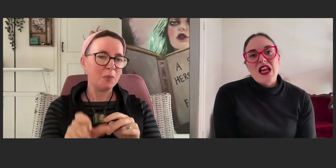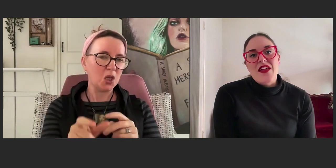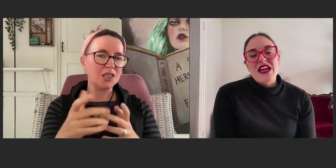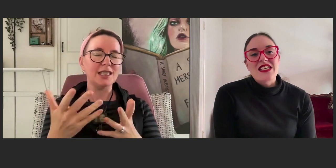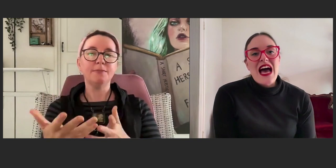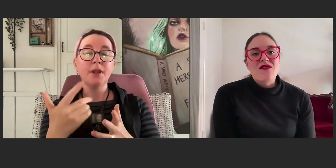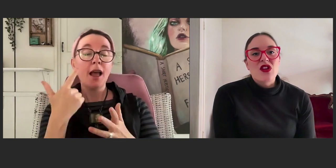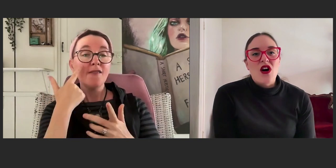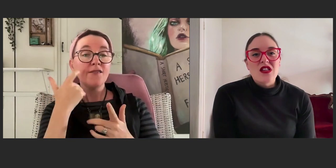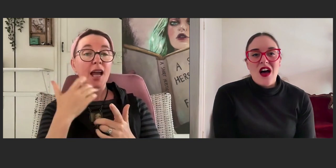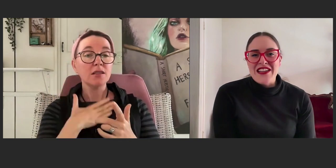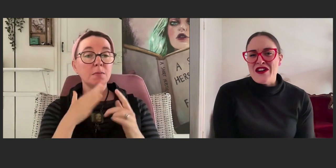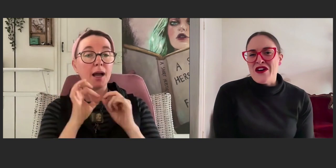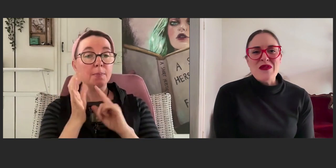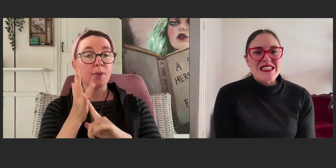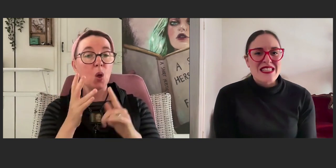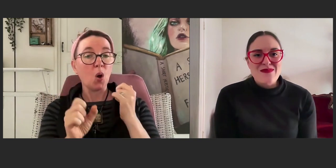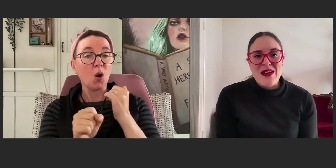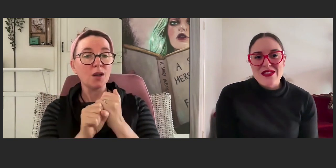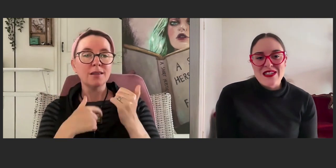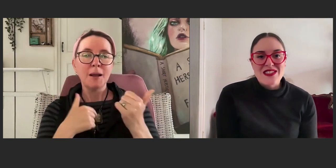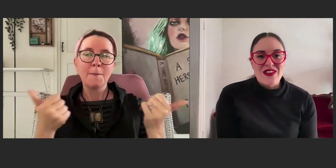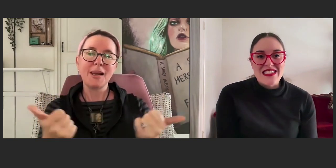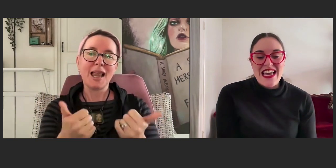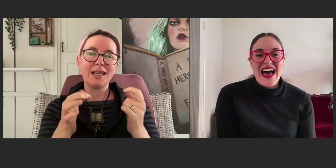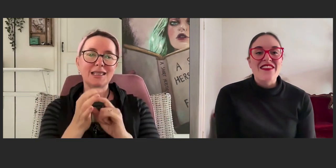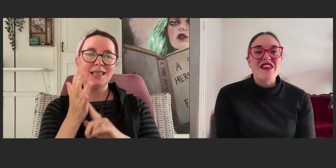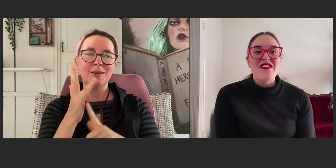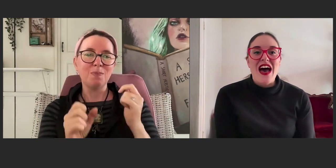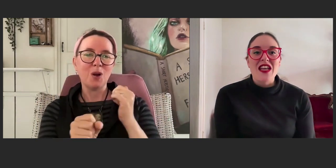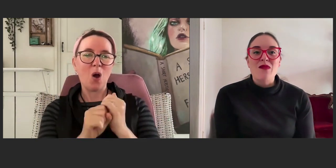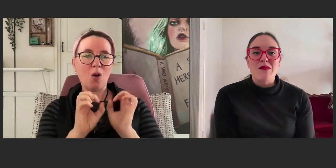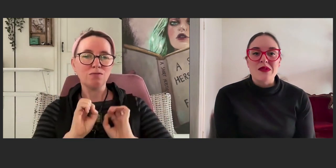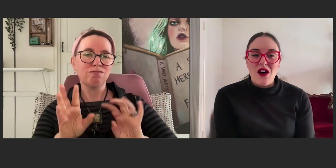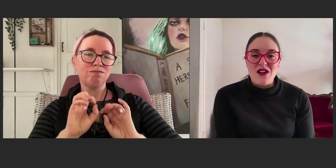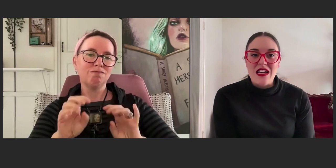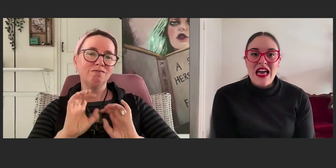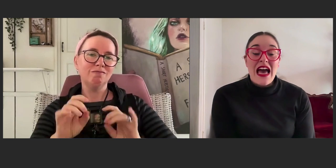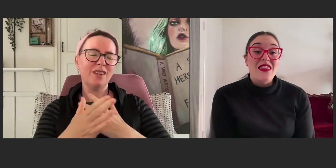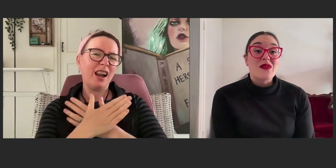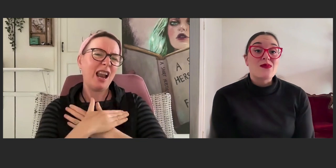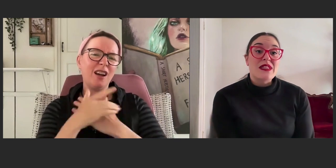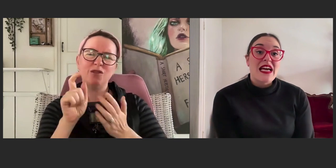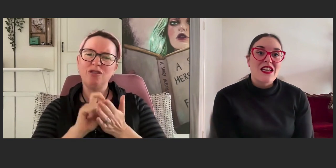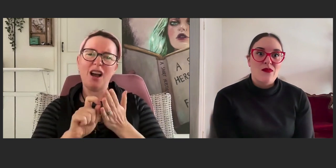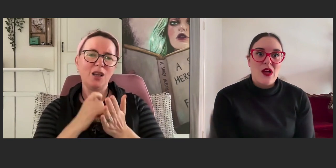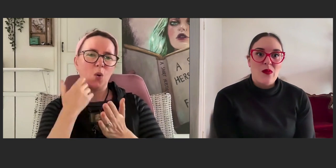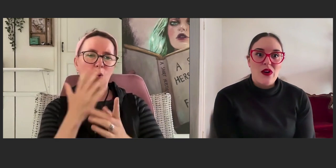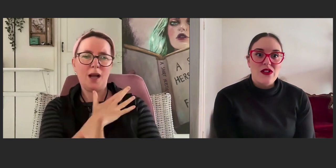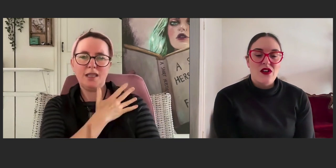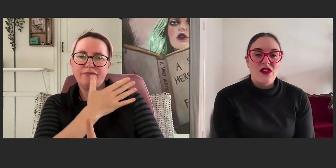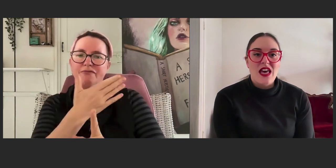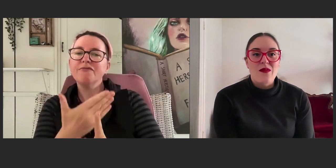they did have a look online, who is this person Asphyxia? And they found my blog and there was plenty of blog posts on there,